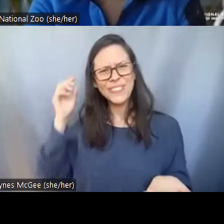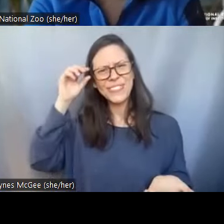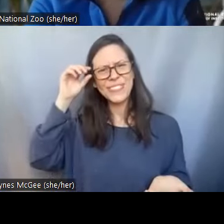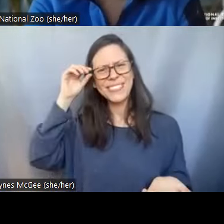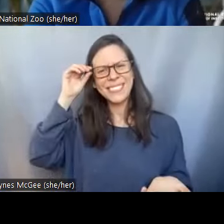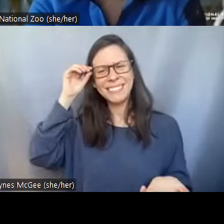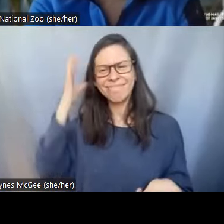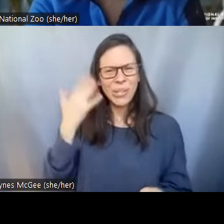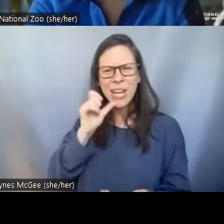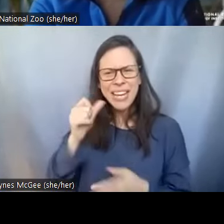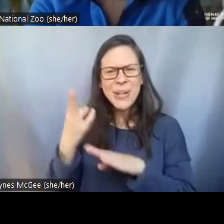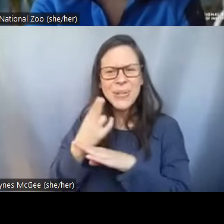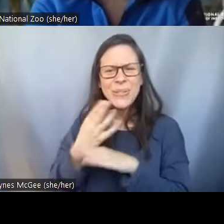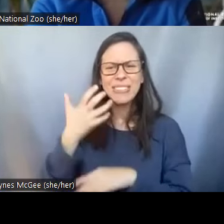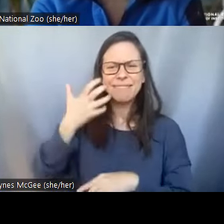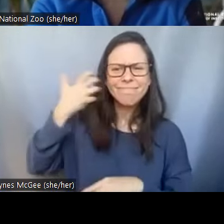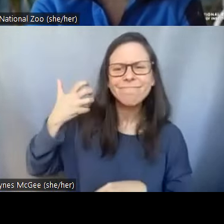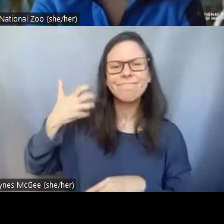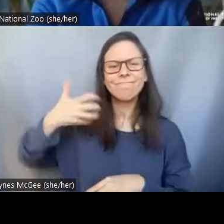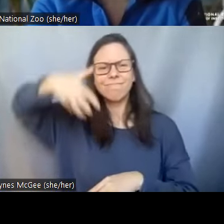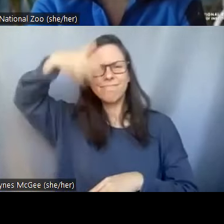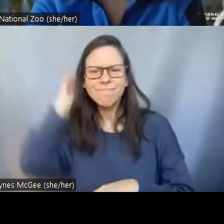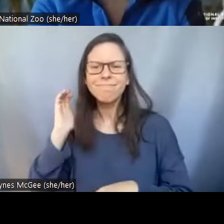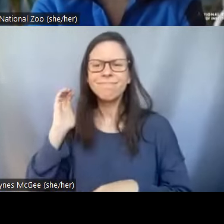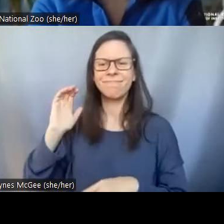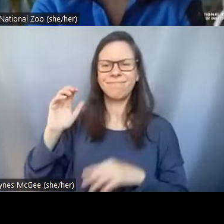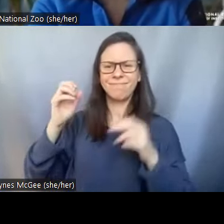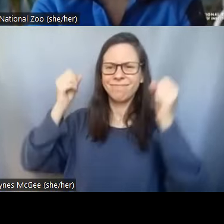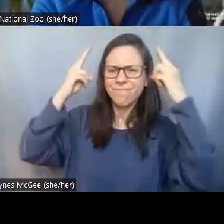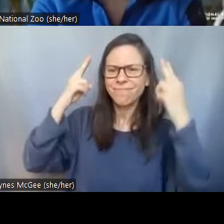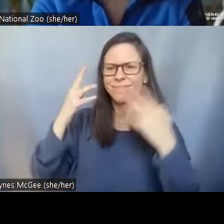would maybe be working with more endangered animals. Why not the cheetah or a clouded leopard or a lion or a tiger?